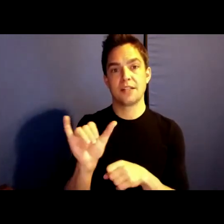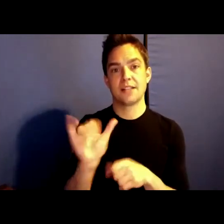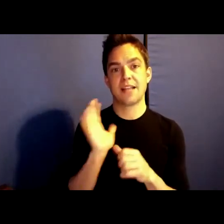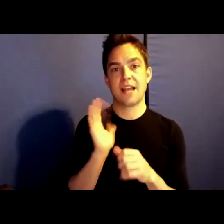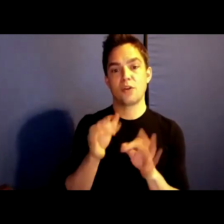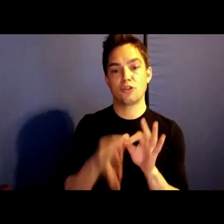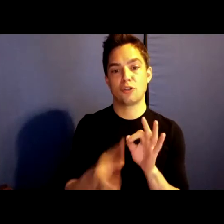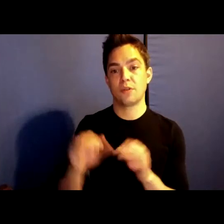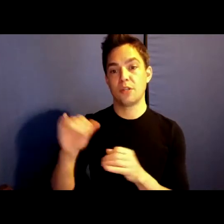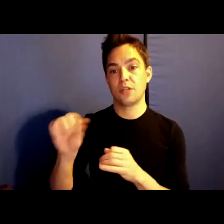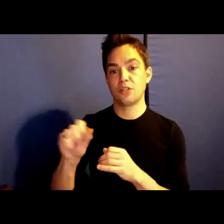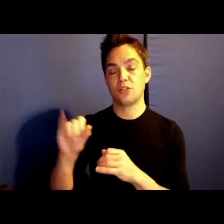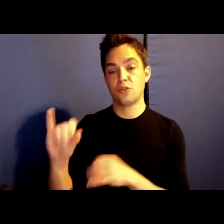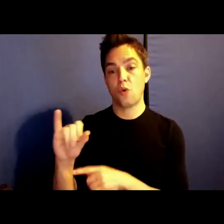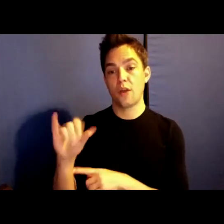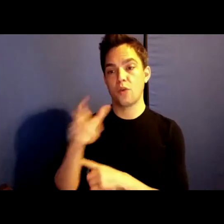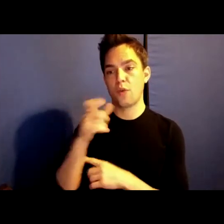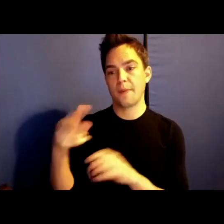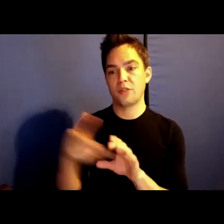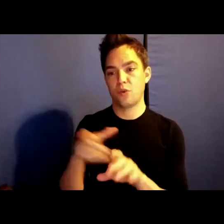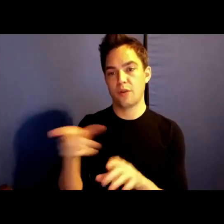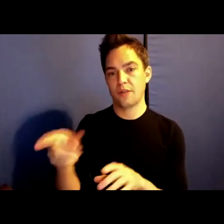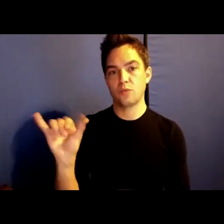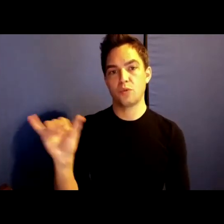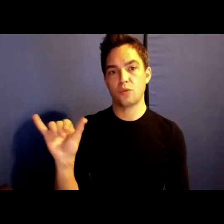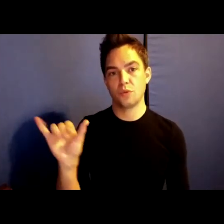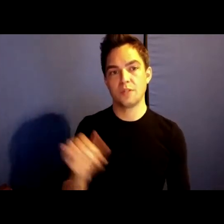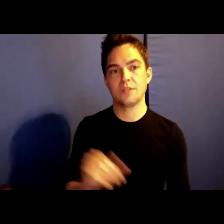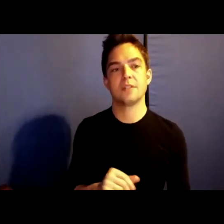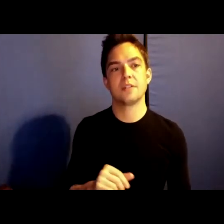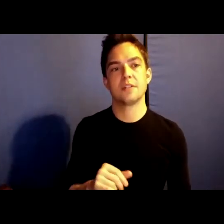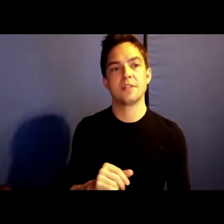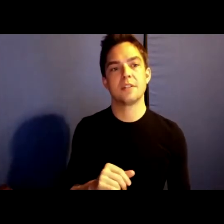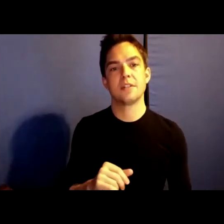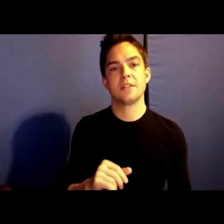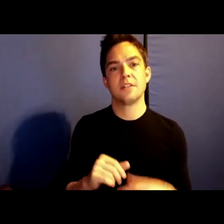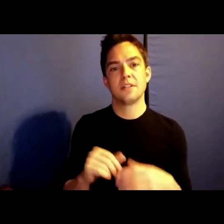who will be joining him. And also to whoever it is who is doing the